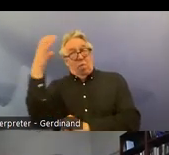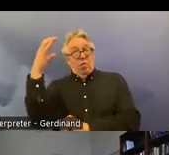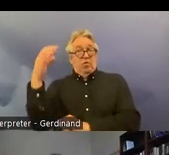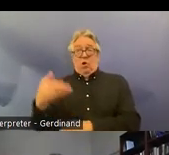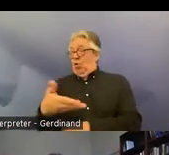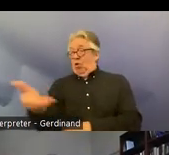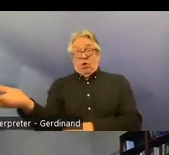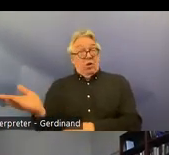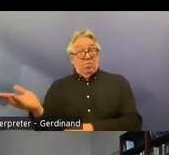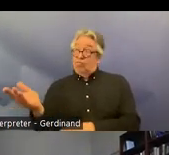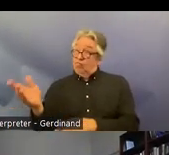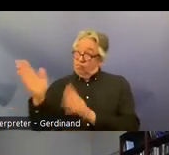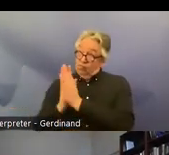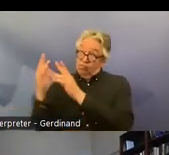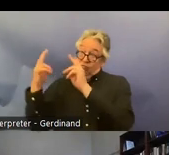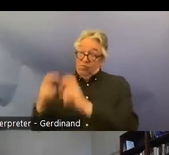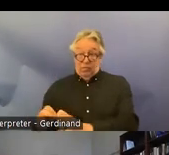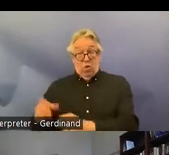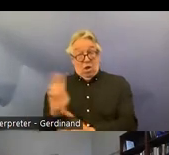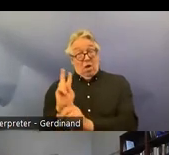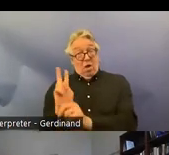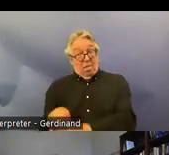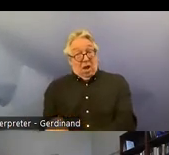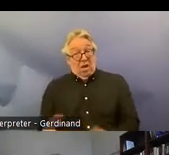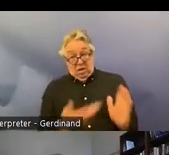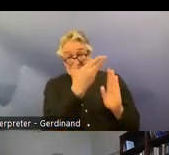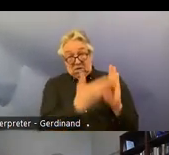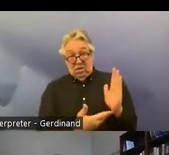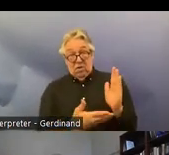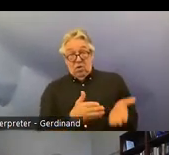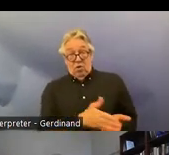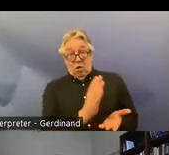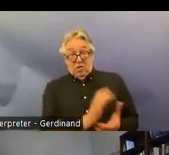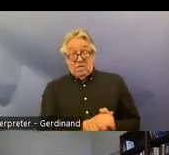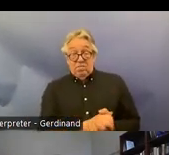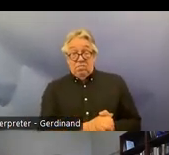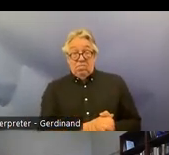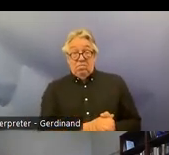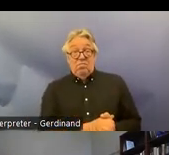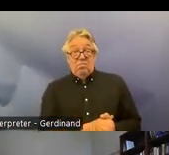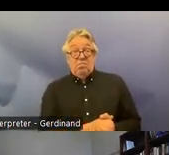analysis to apply those uh rights in crpd in the further